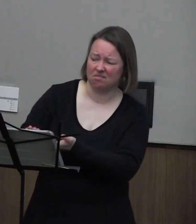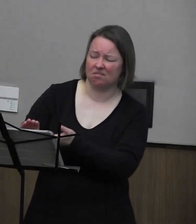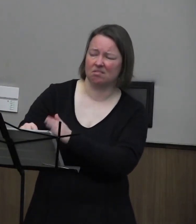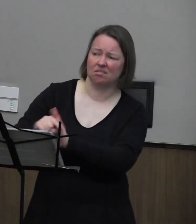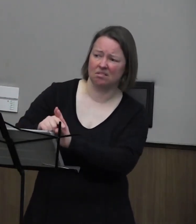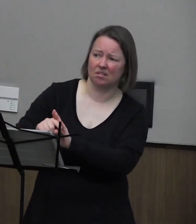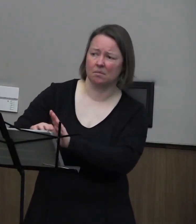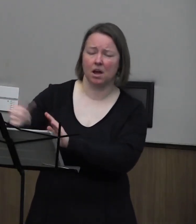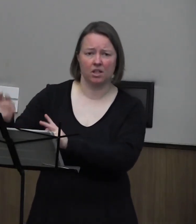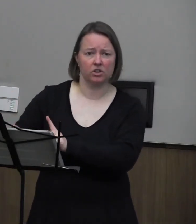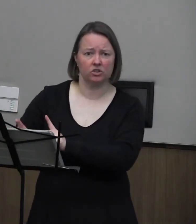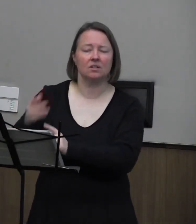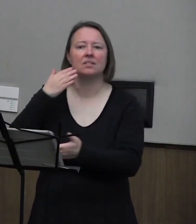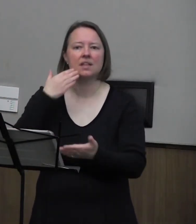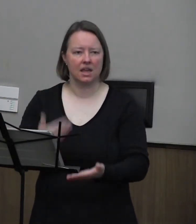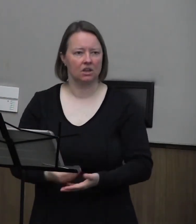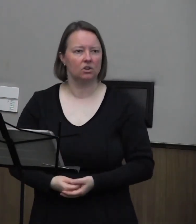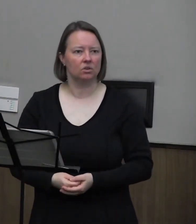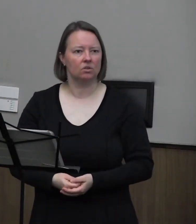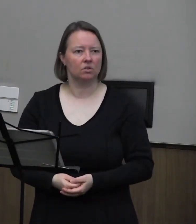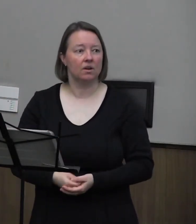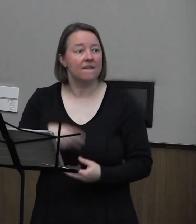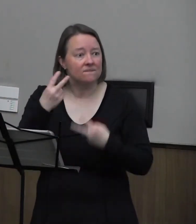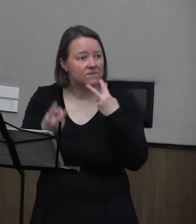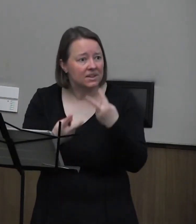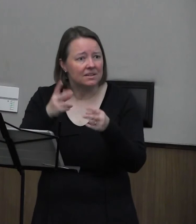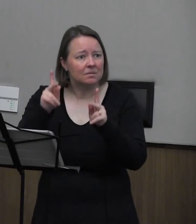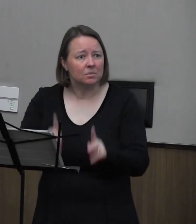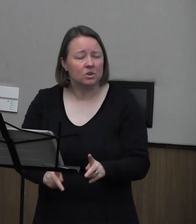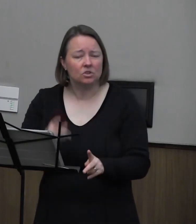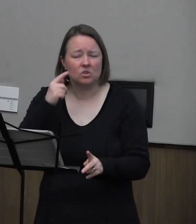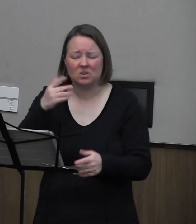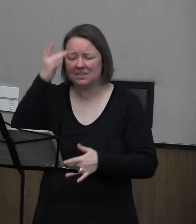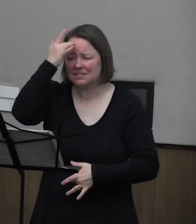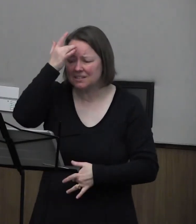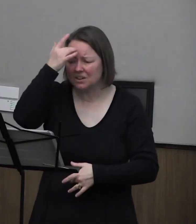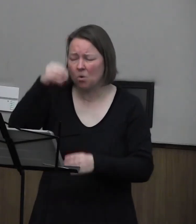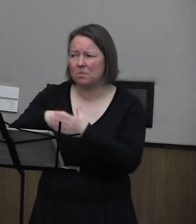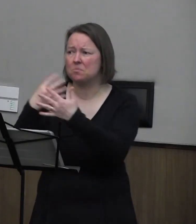thank you; visited someone who was ill or in prison,